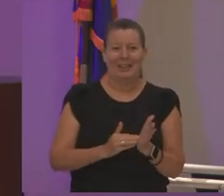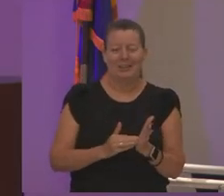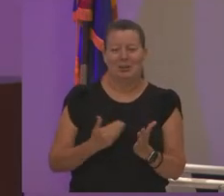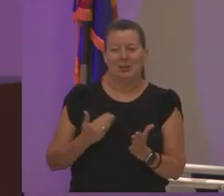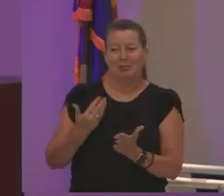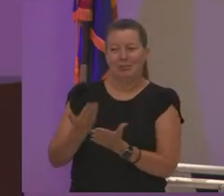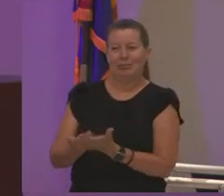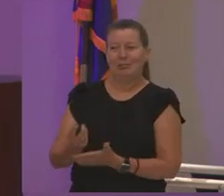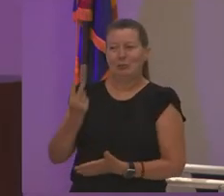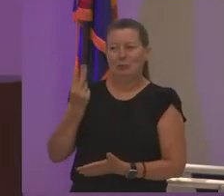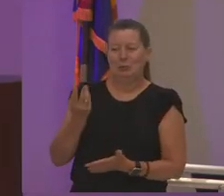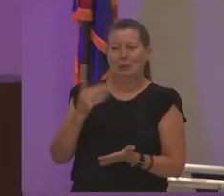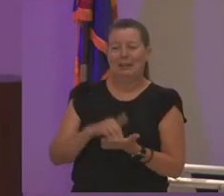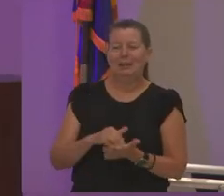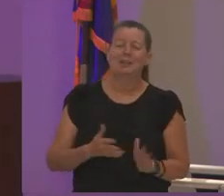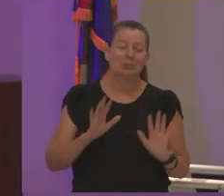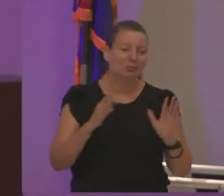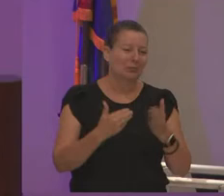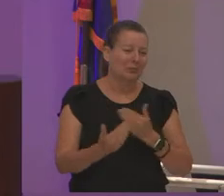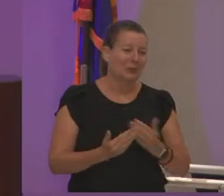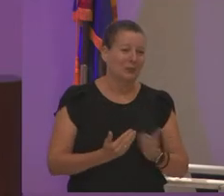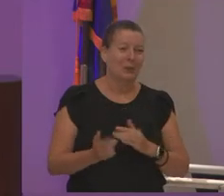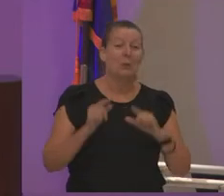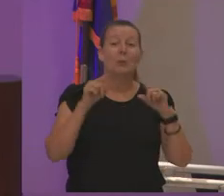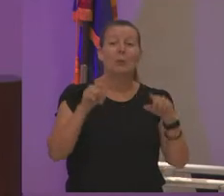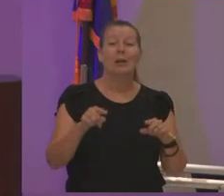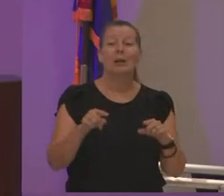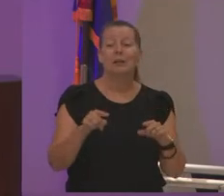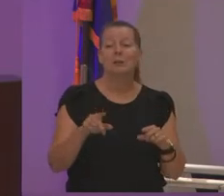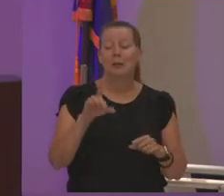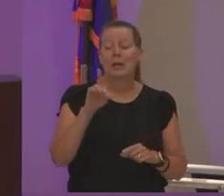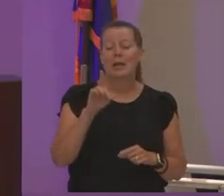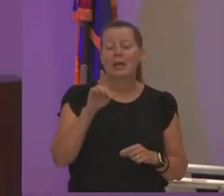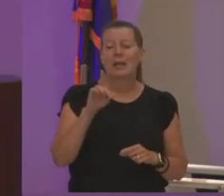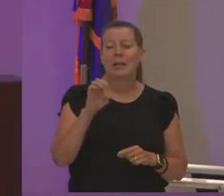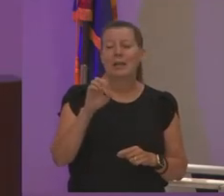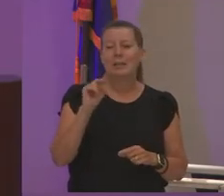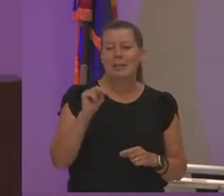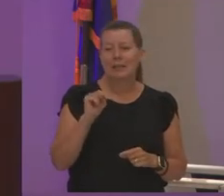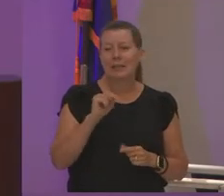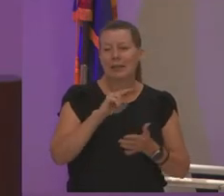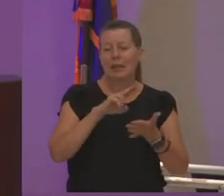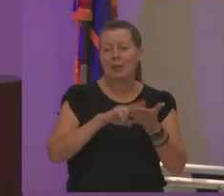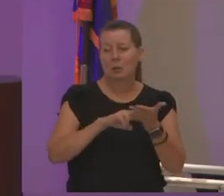so we went yesterday we were in uh the dean of enrollment building so i saw where the deans are